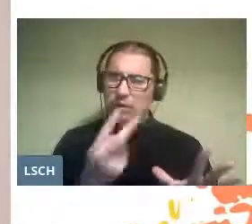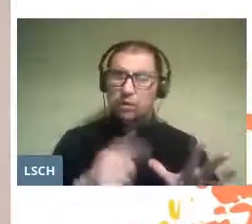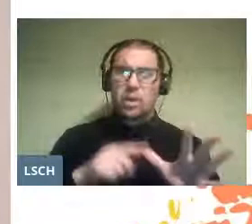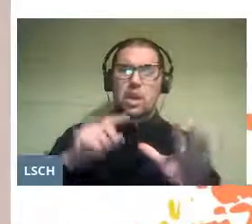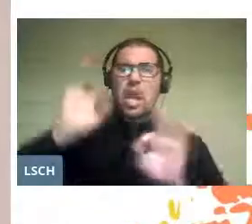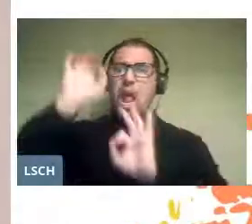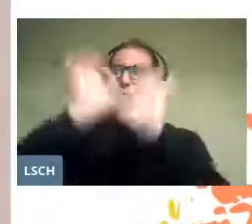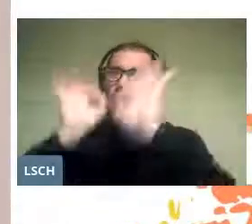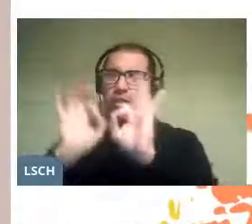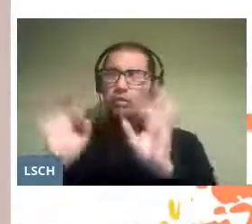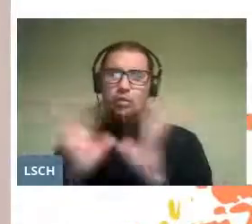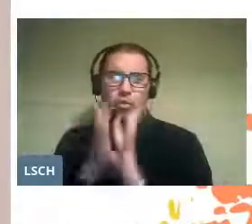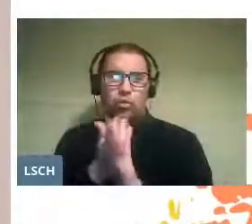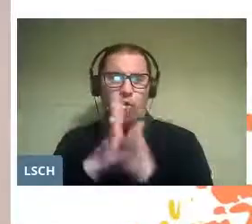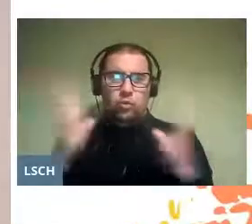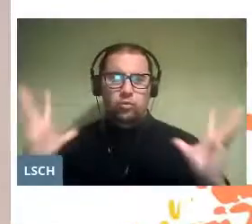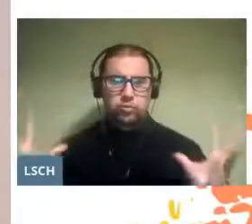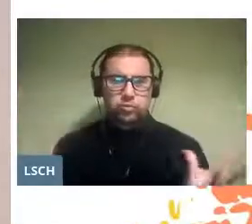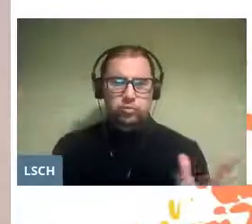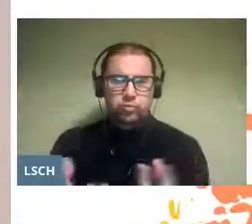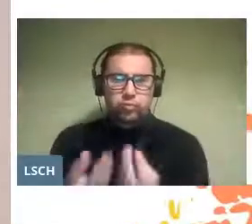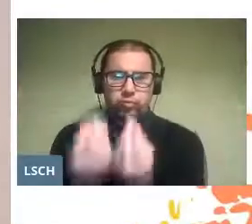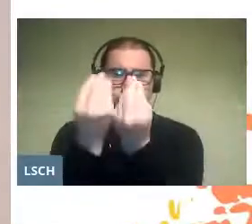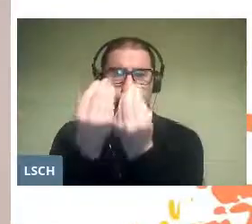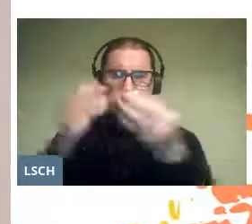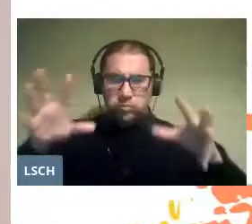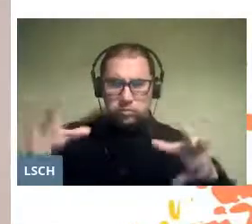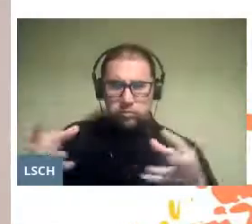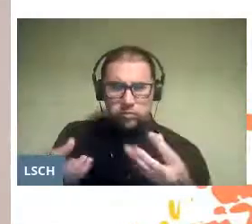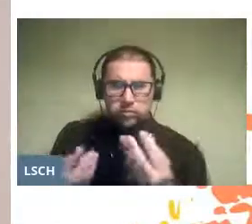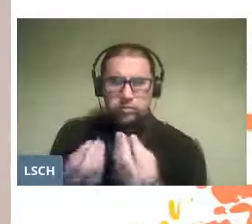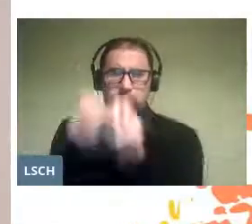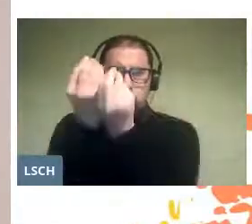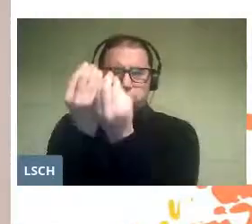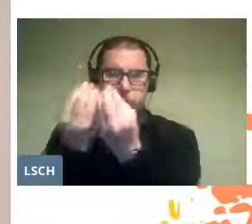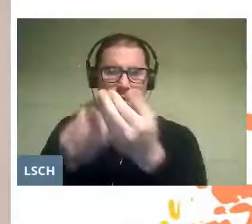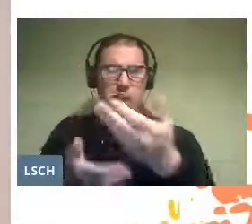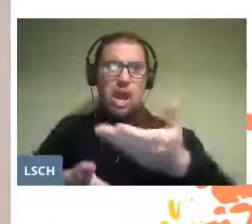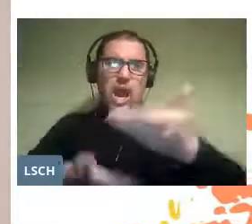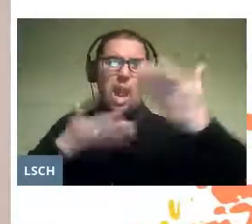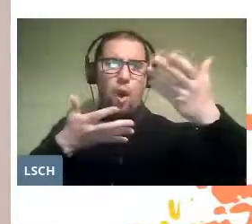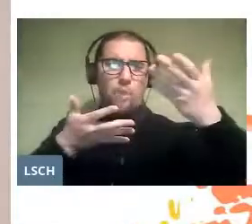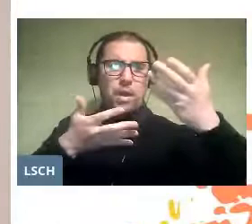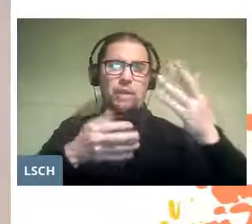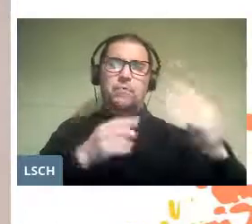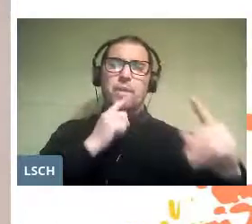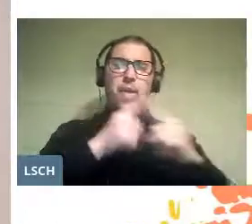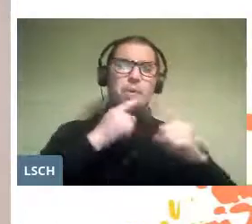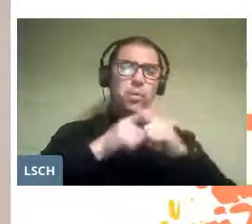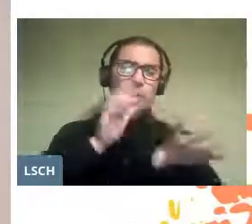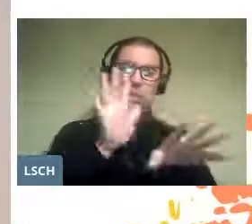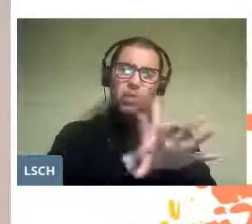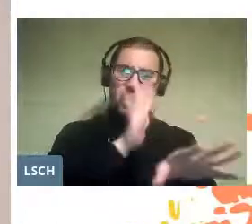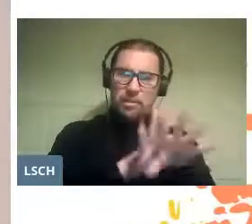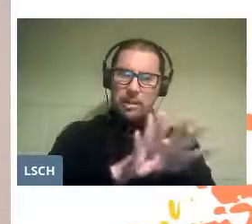They all work collaboratively on a dramatic text and a score.